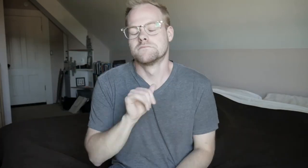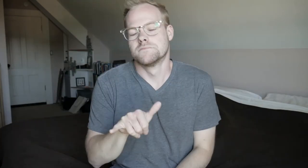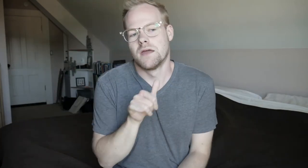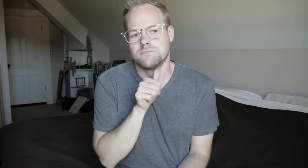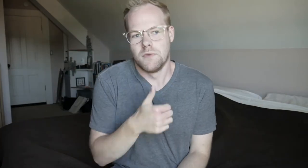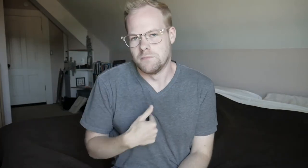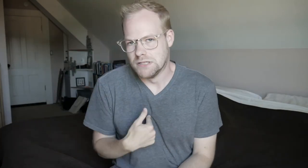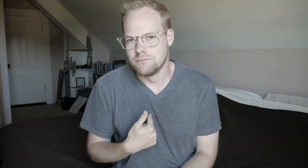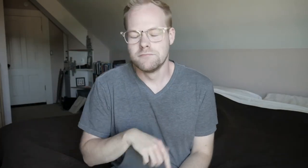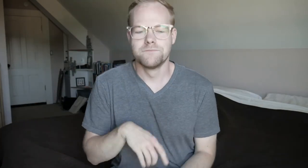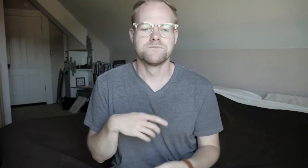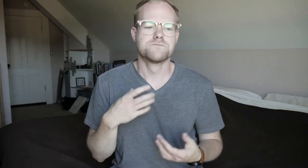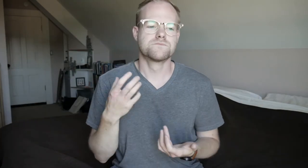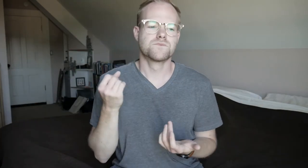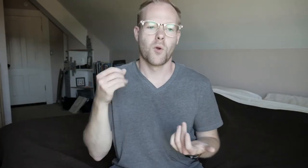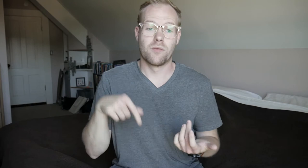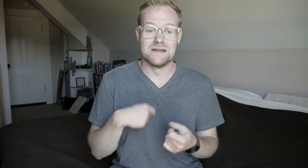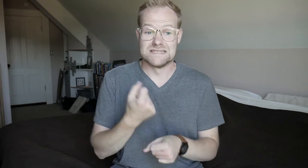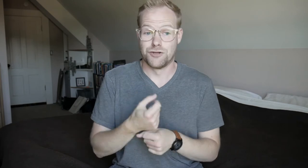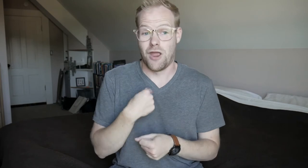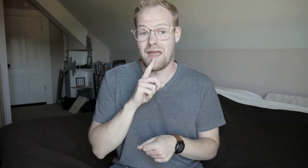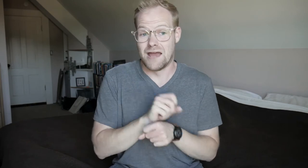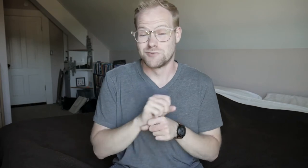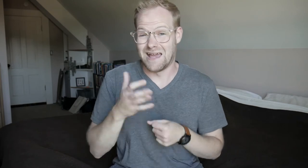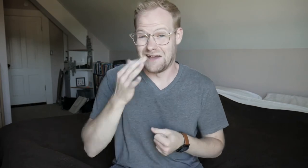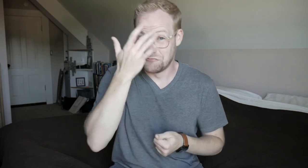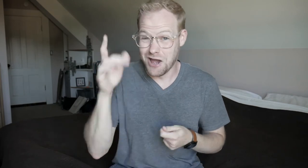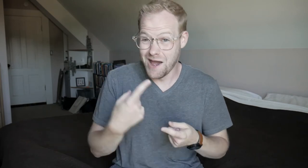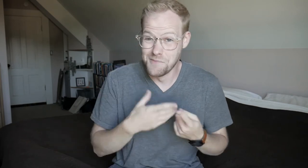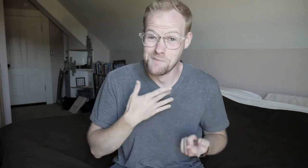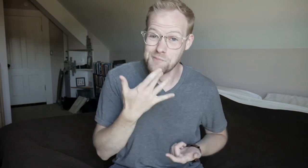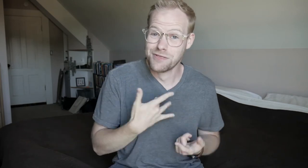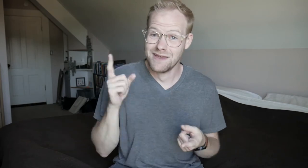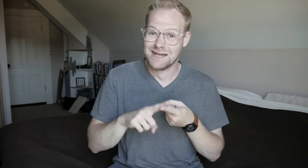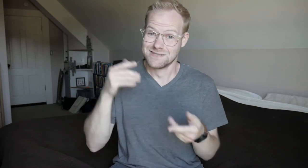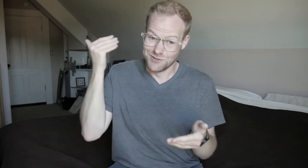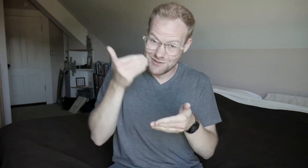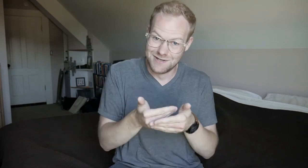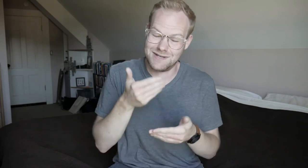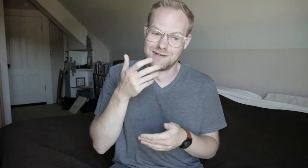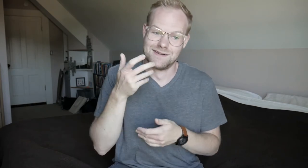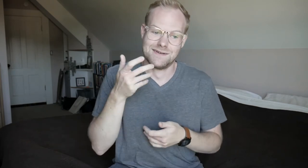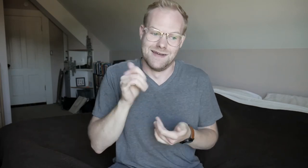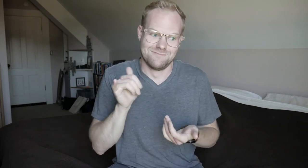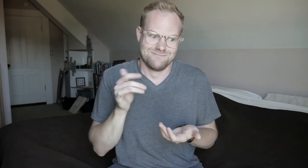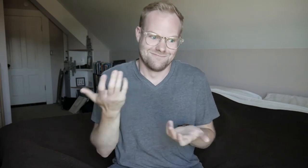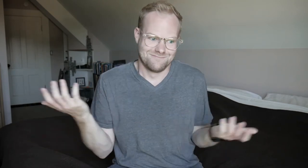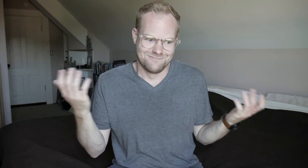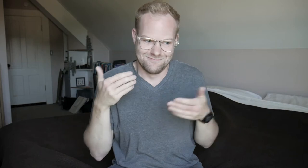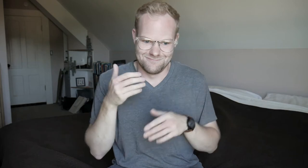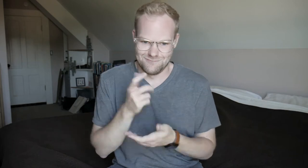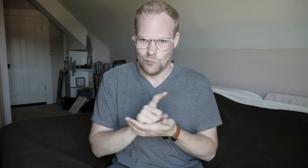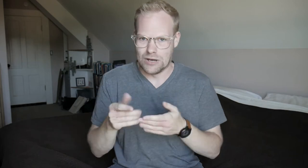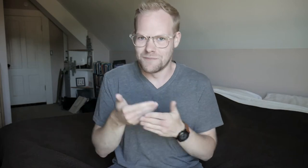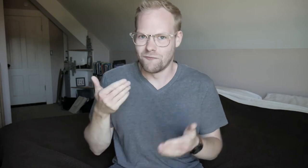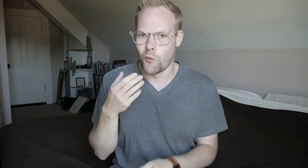That's not me. So this year, I actually kind of forgot about my birthday until like, a week before.